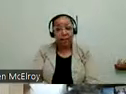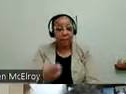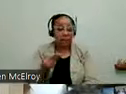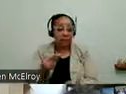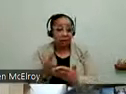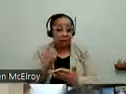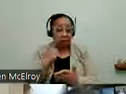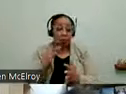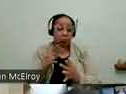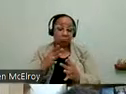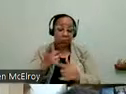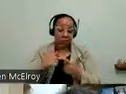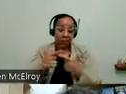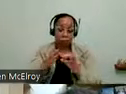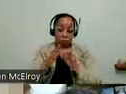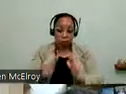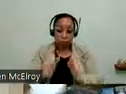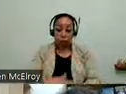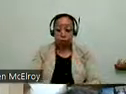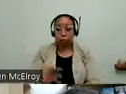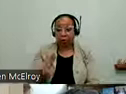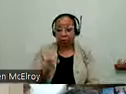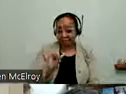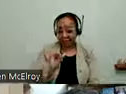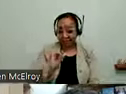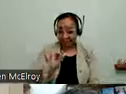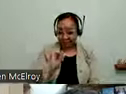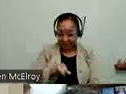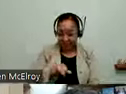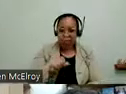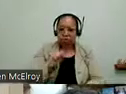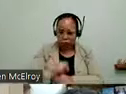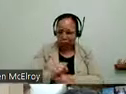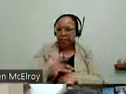sign language interpreter. And that application -- that job is available.